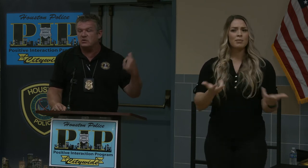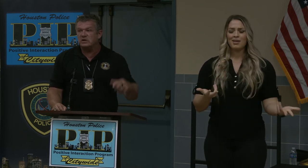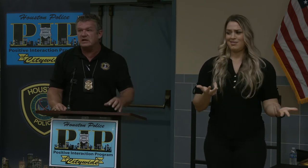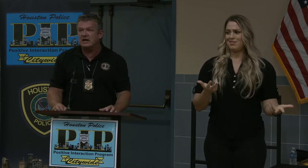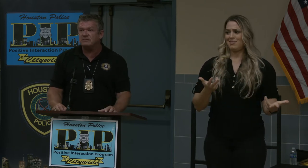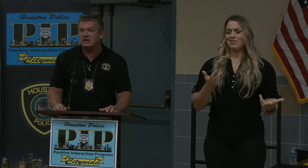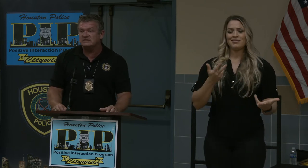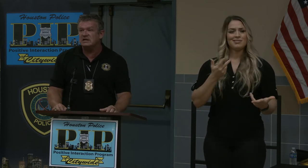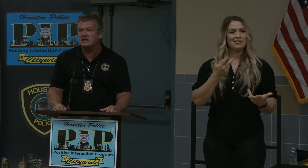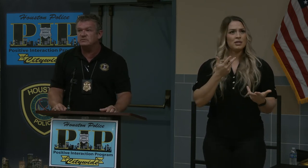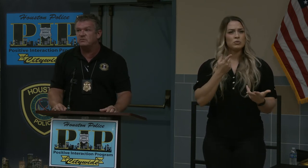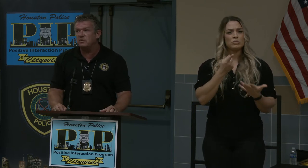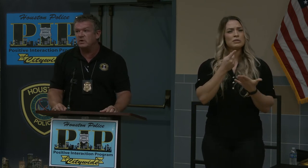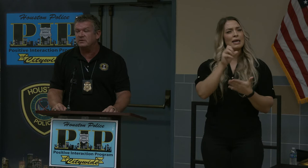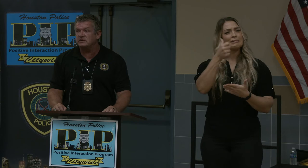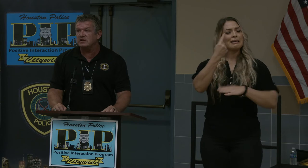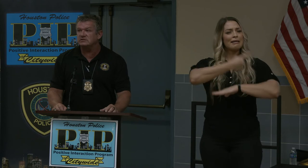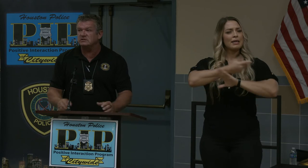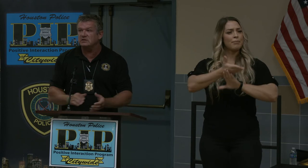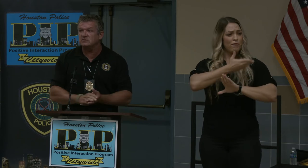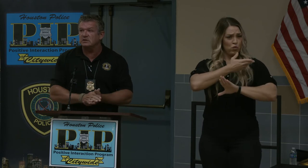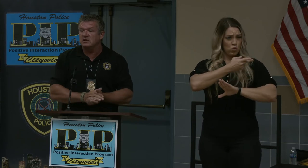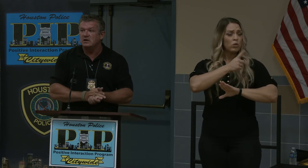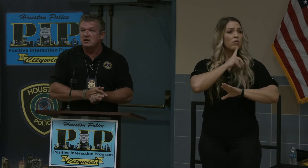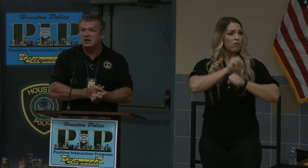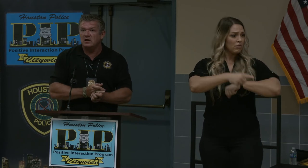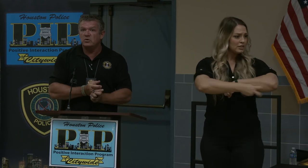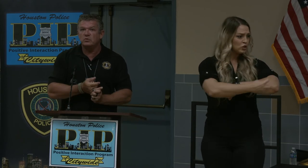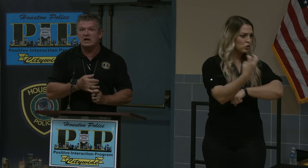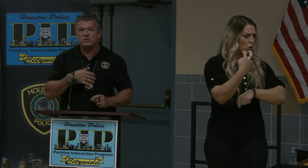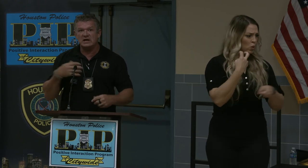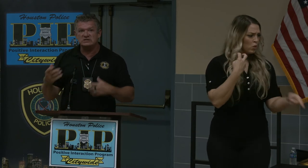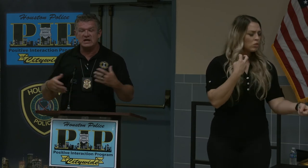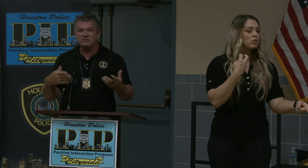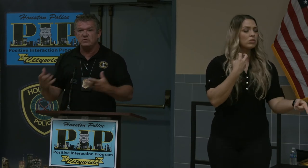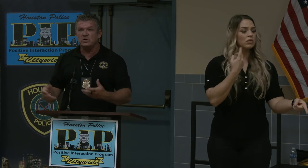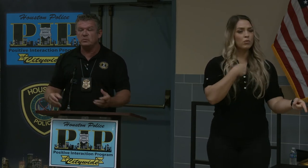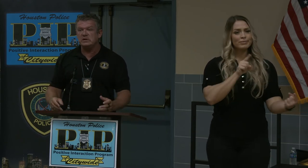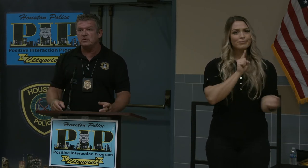week and a half ago, and I talked to her and we actually had a few other people we